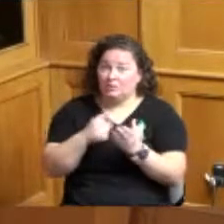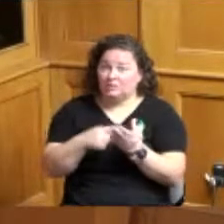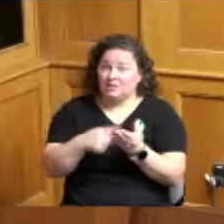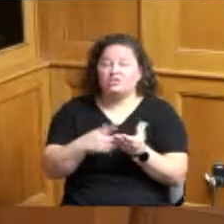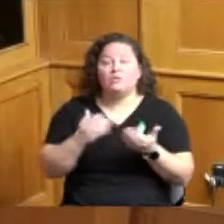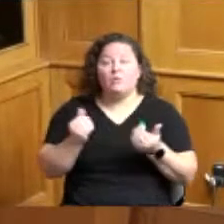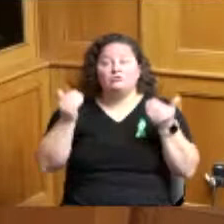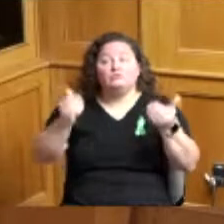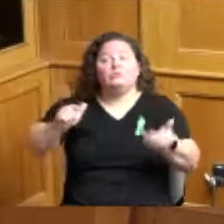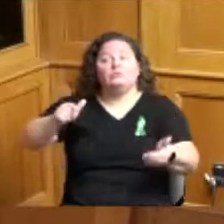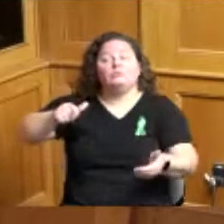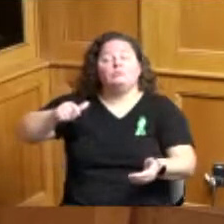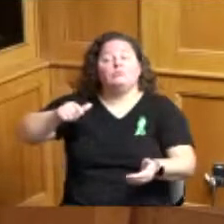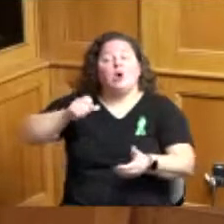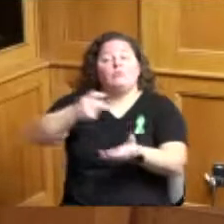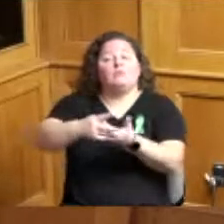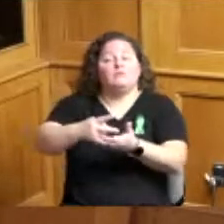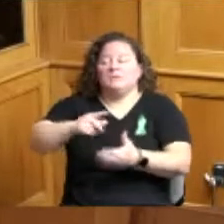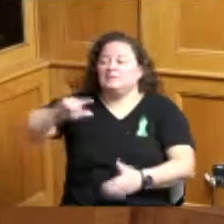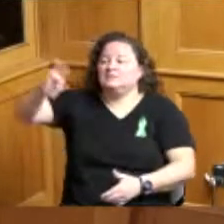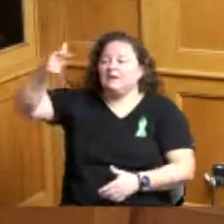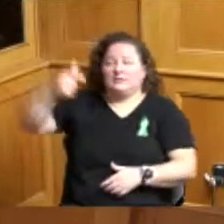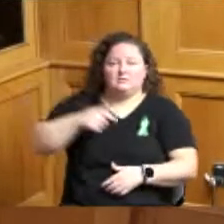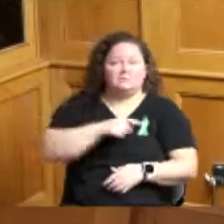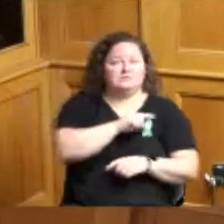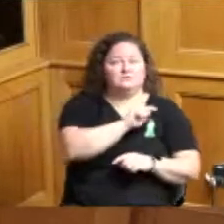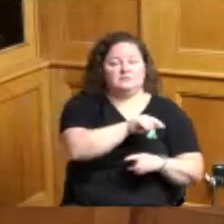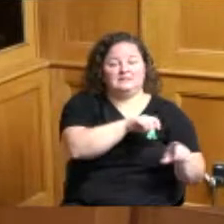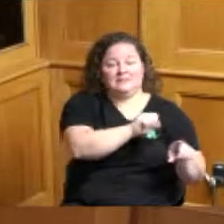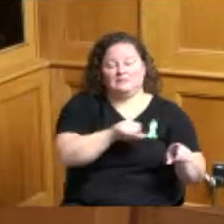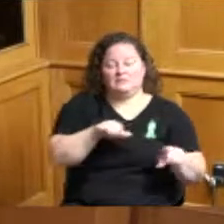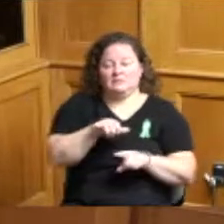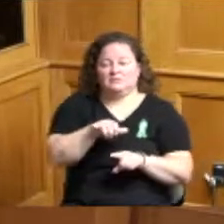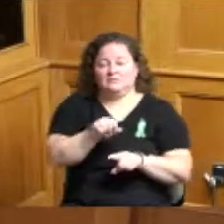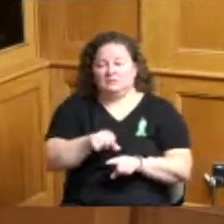second Commissioner Summerow Dumas yes Commissioner Reece yes Commissioner Driehaus